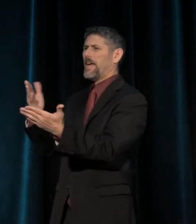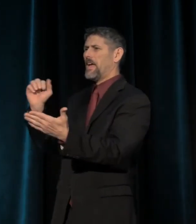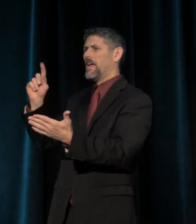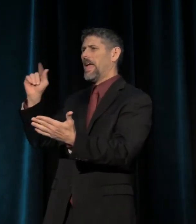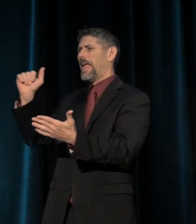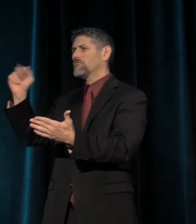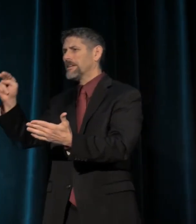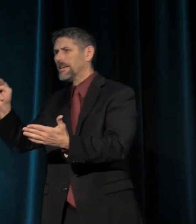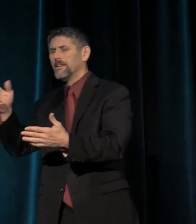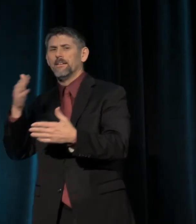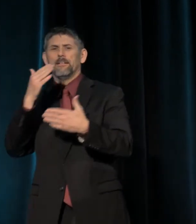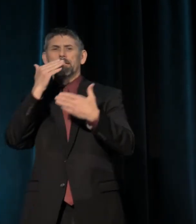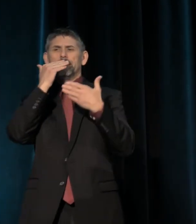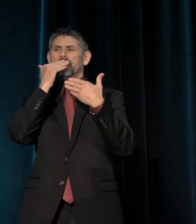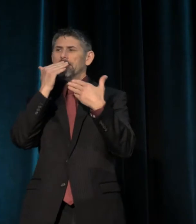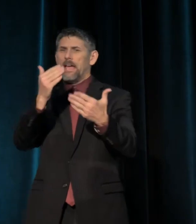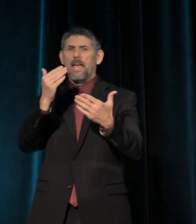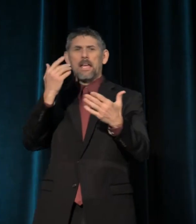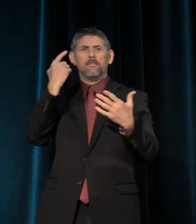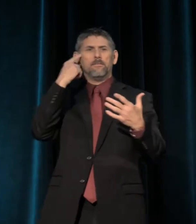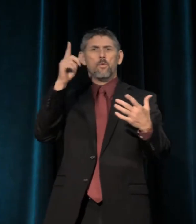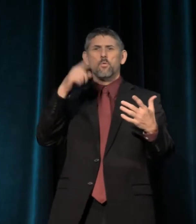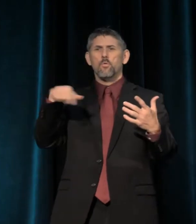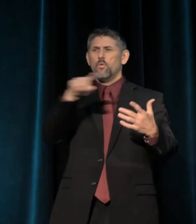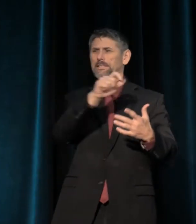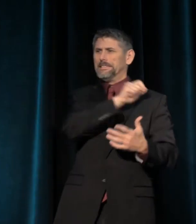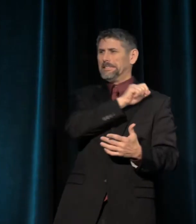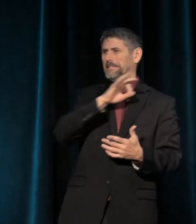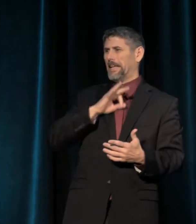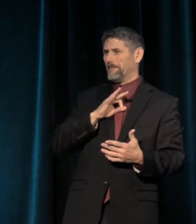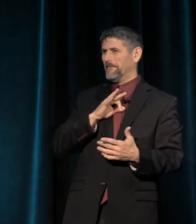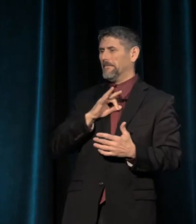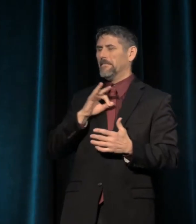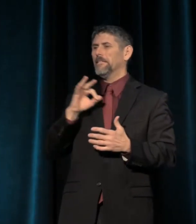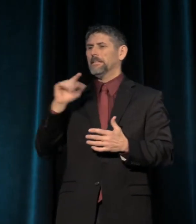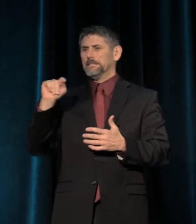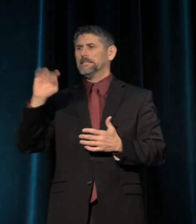Thank you so much to the staff of Theater Communications Group